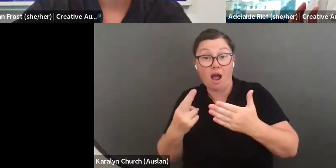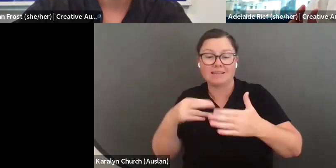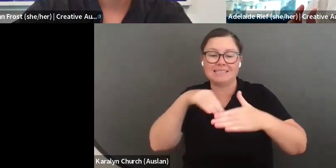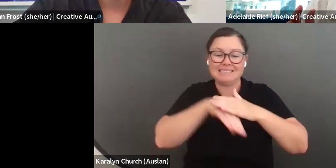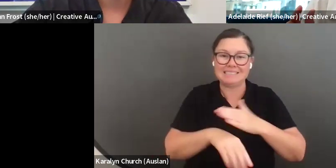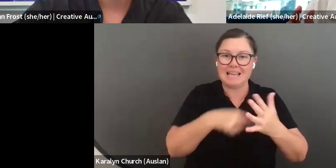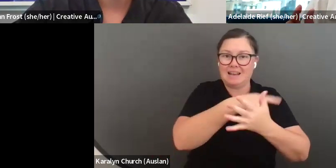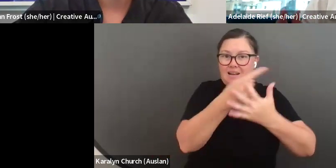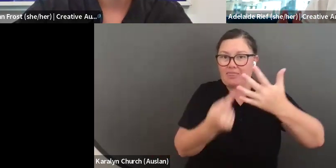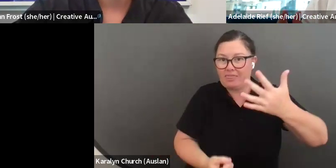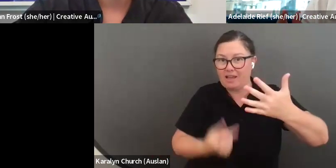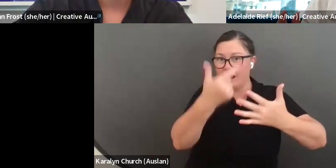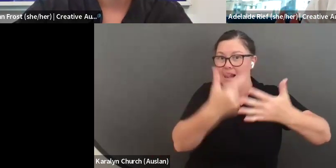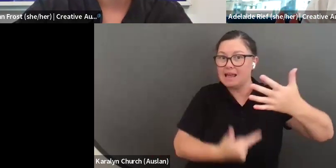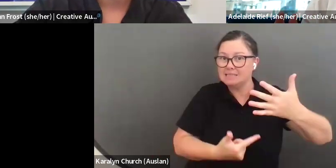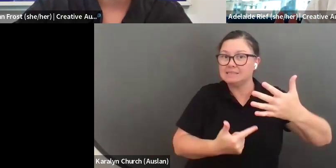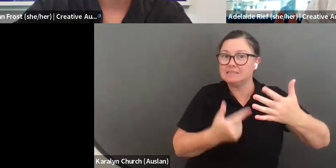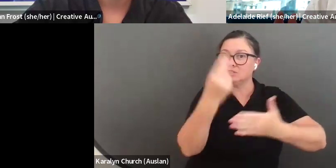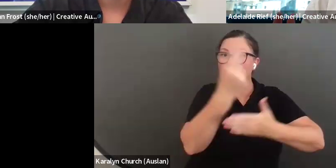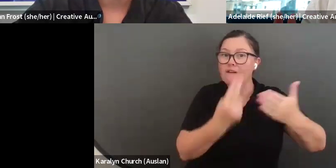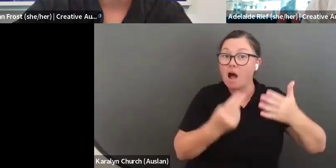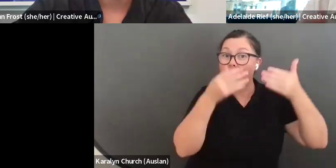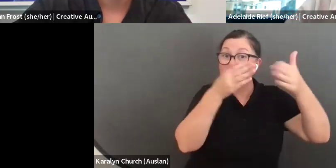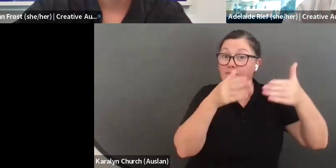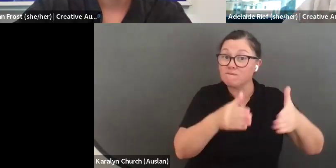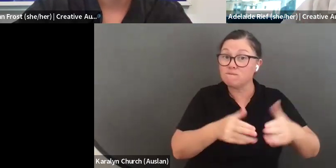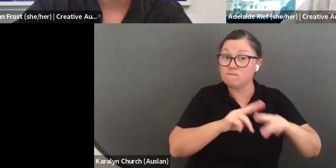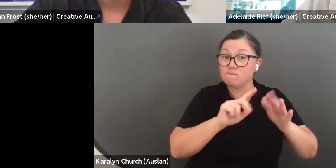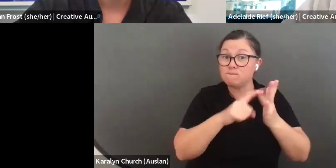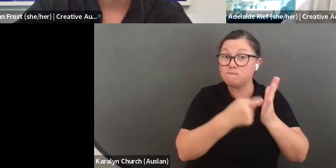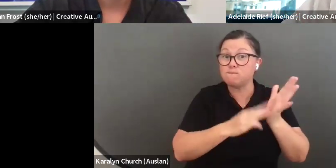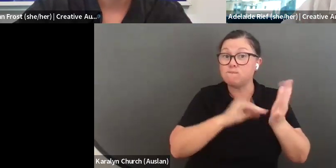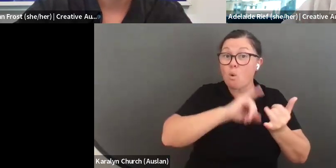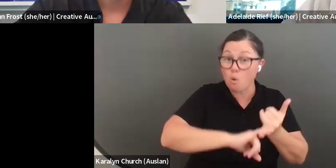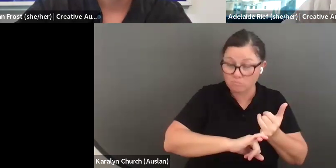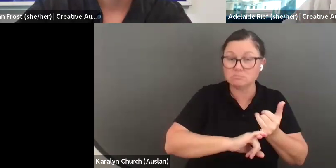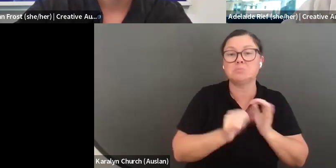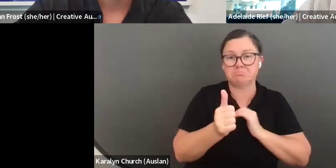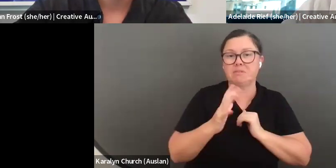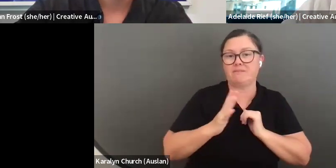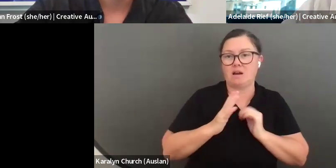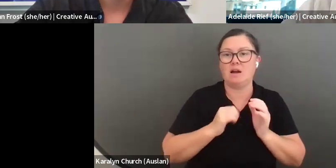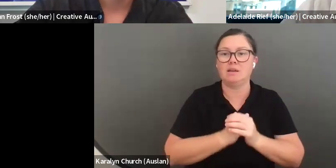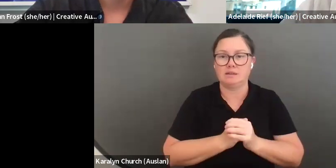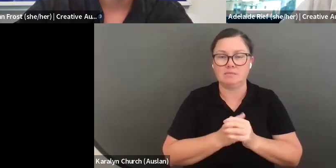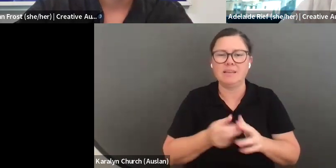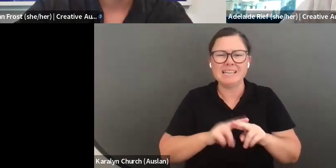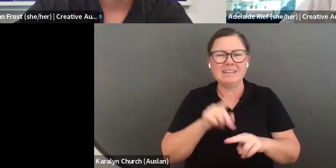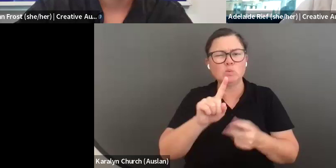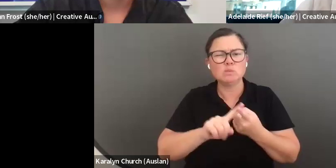outside of these fields, say you are working in fashion or gaming as a day job, but your main creative practice is primarily in these art